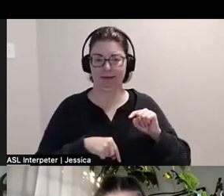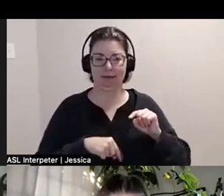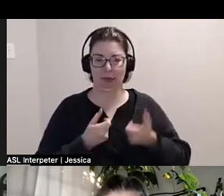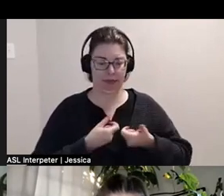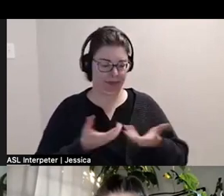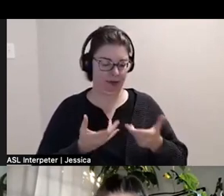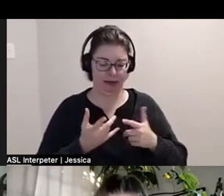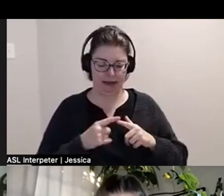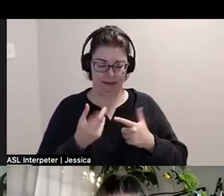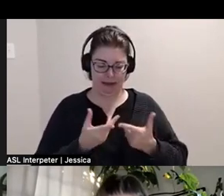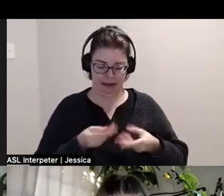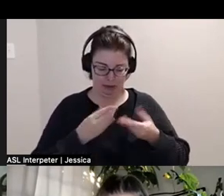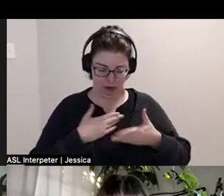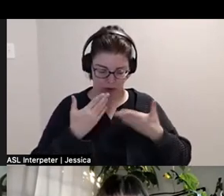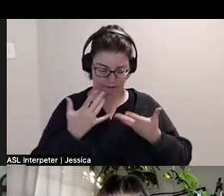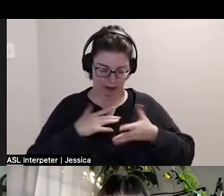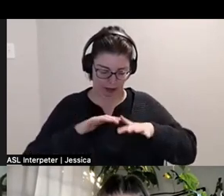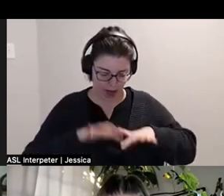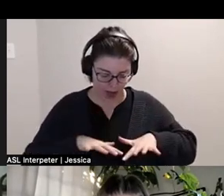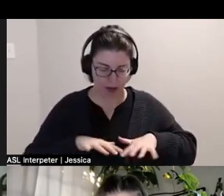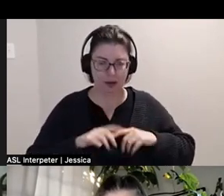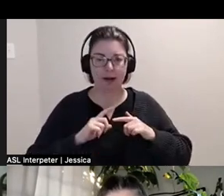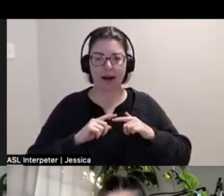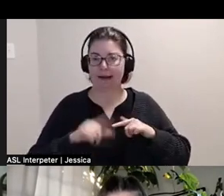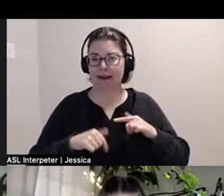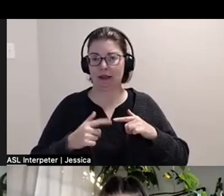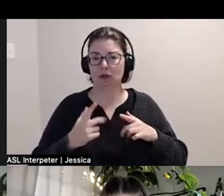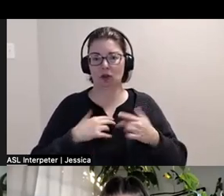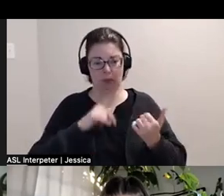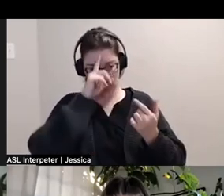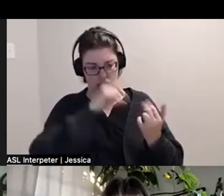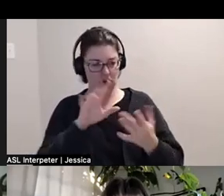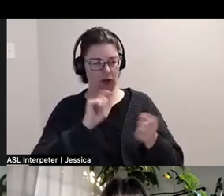joy and it's supposed to be grounding. Like. So I think I had to change the strategy up a little bit.